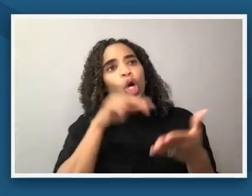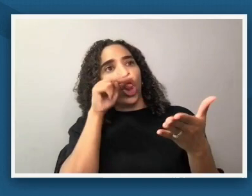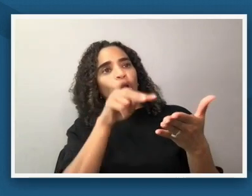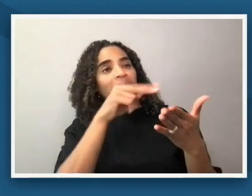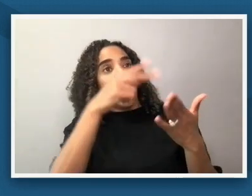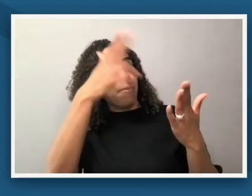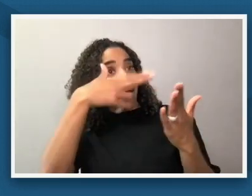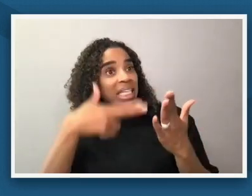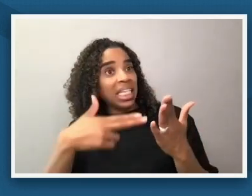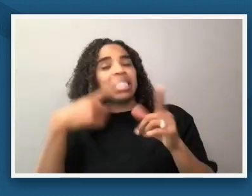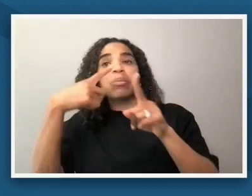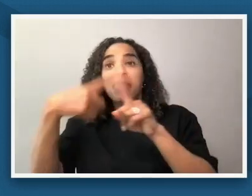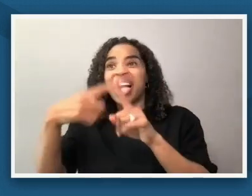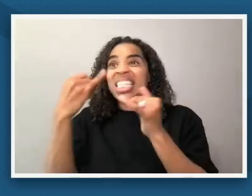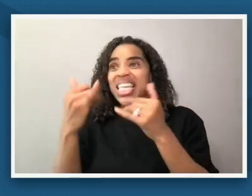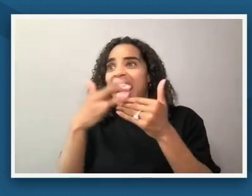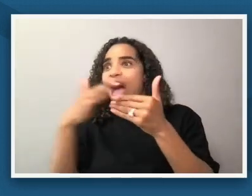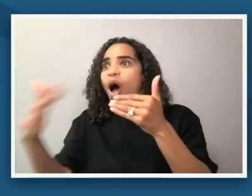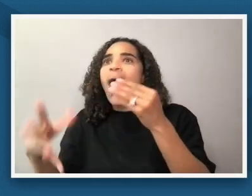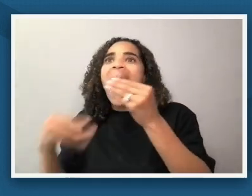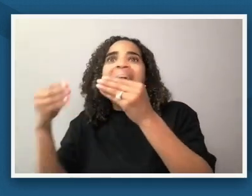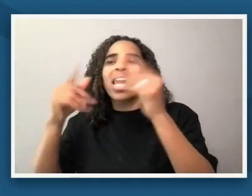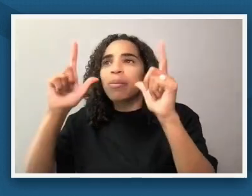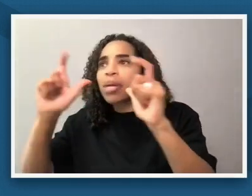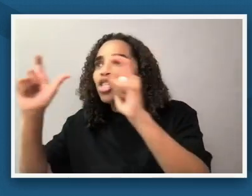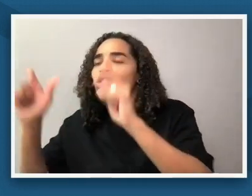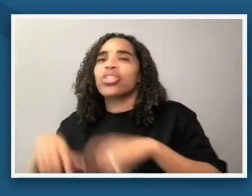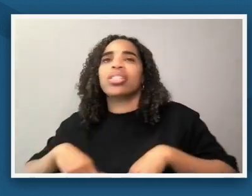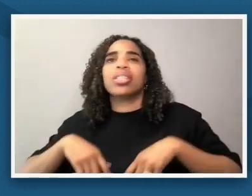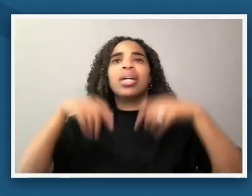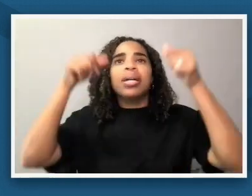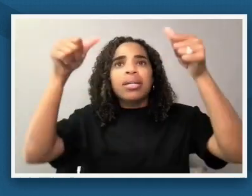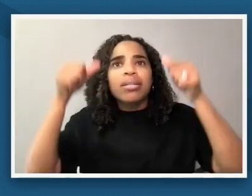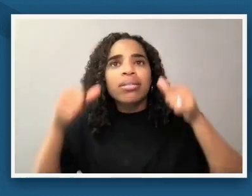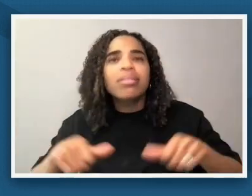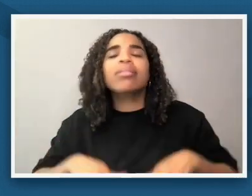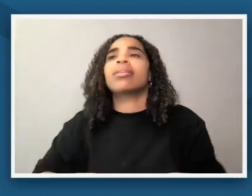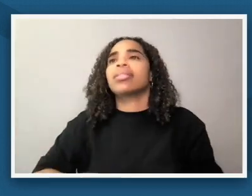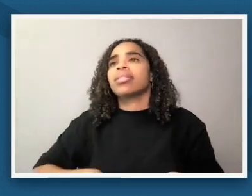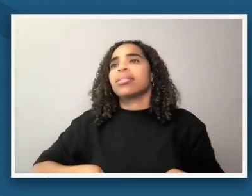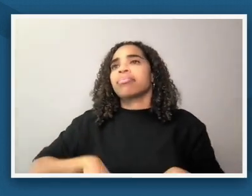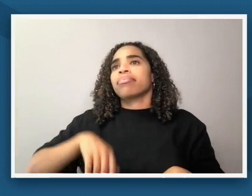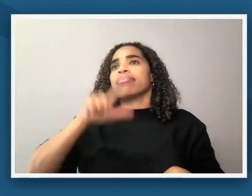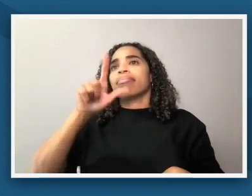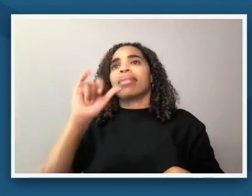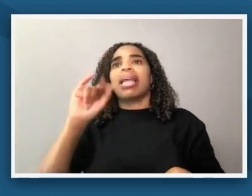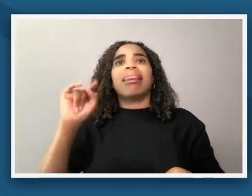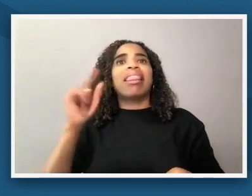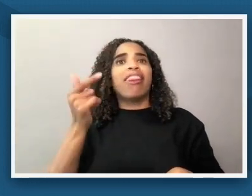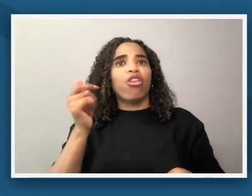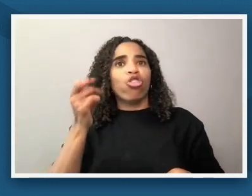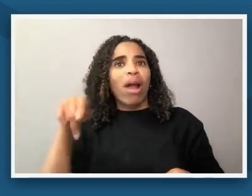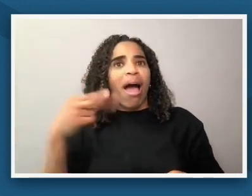photographs posters lithographs and things like that